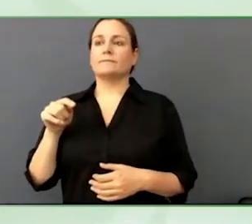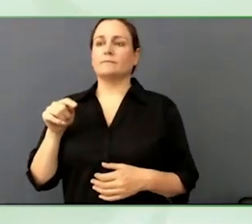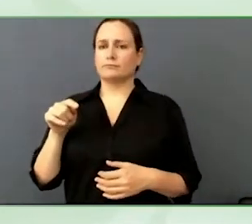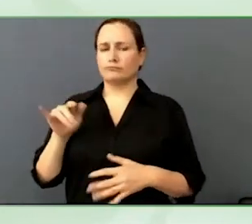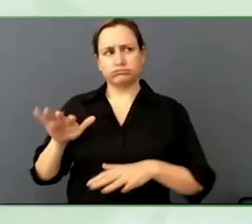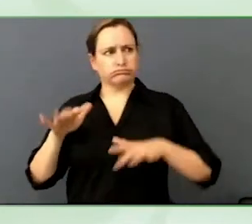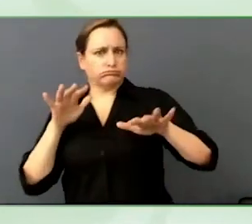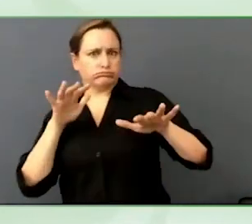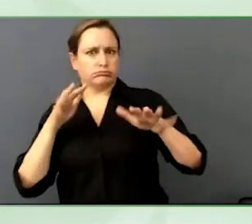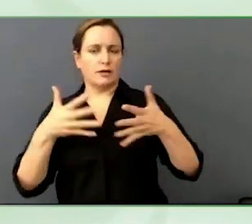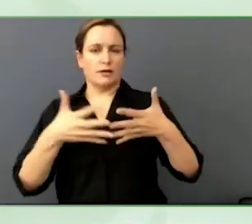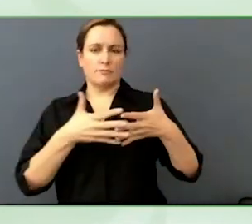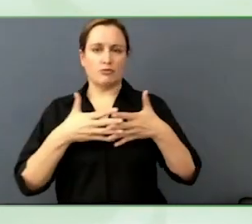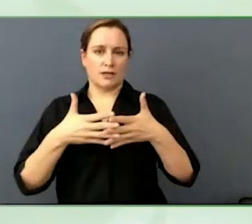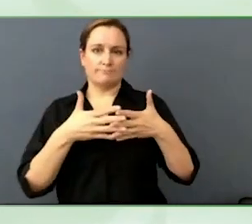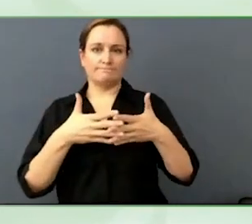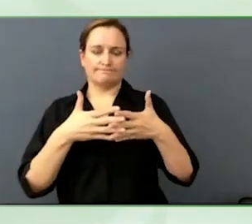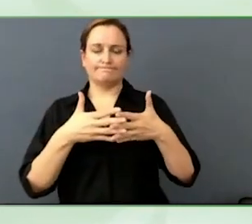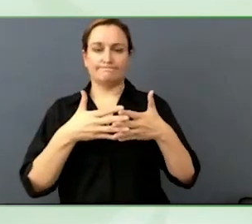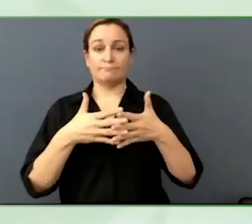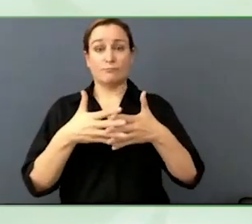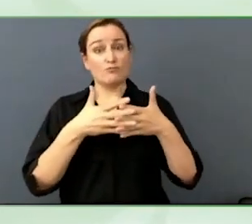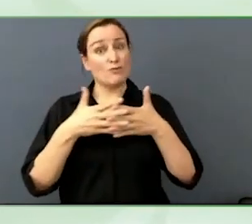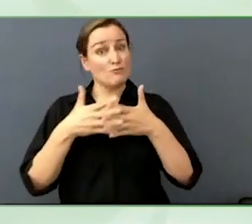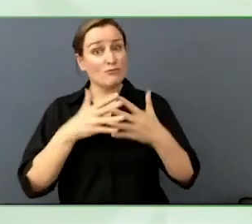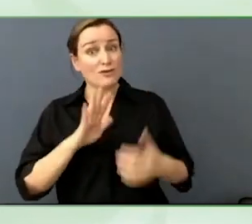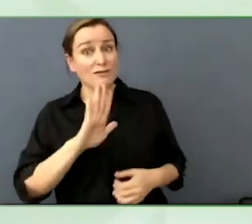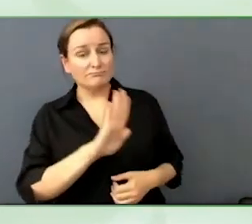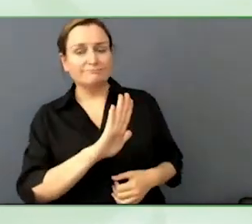sign language interpreter for Rhianna.